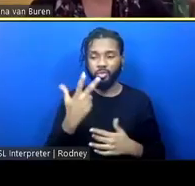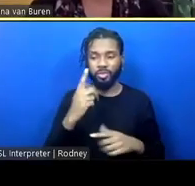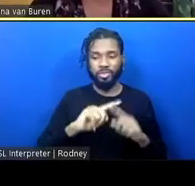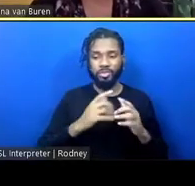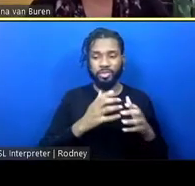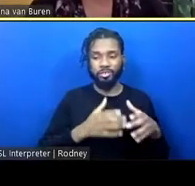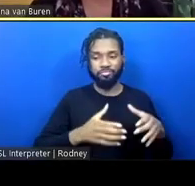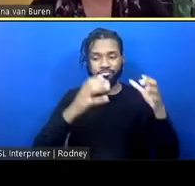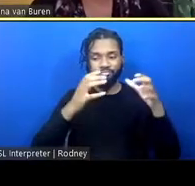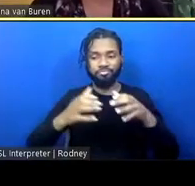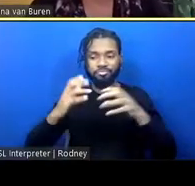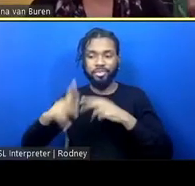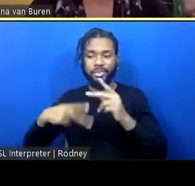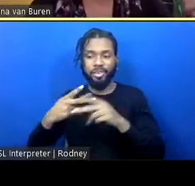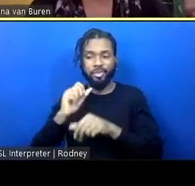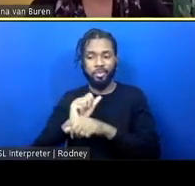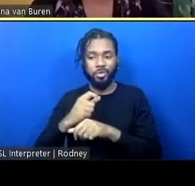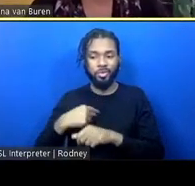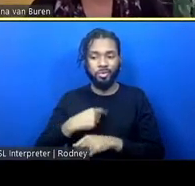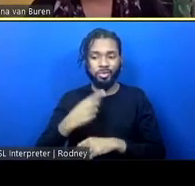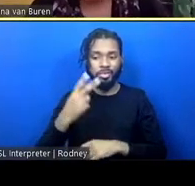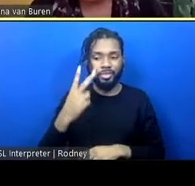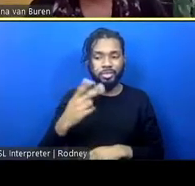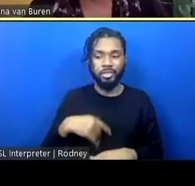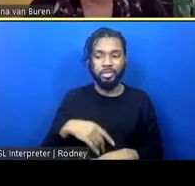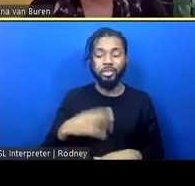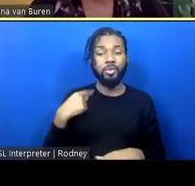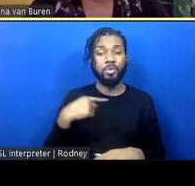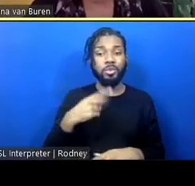The first image, Restore Oakland, showed restorative reinvestments in community,